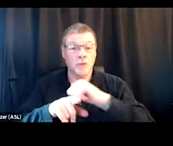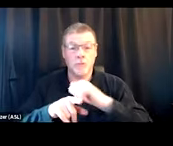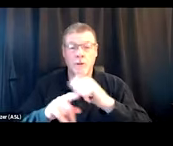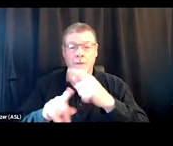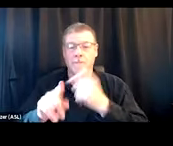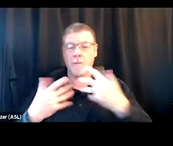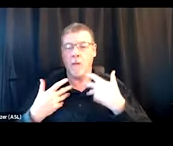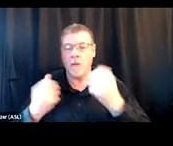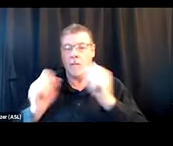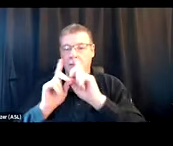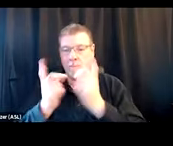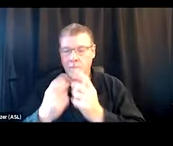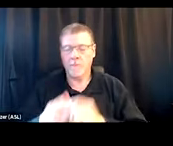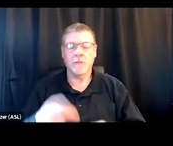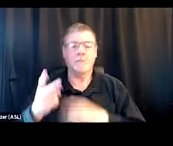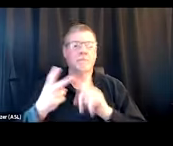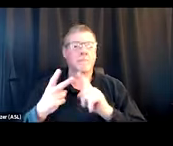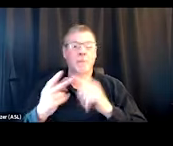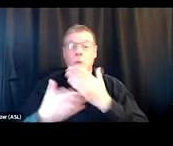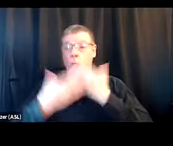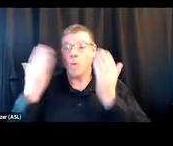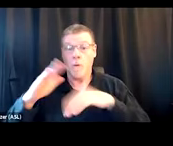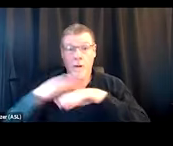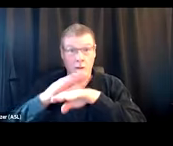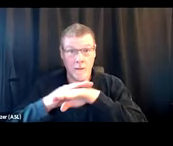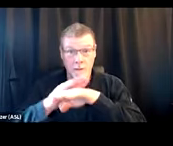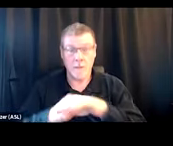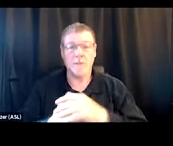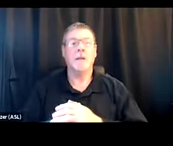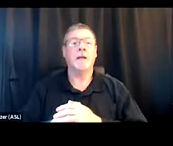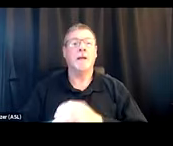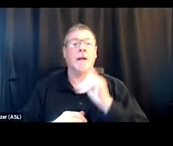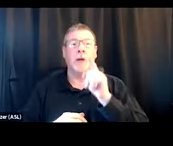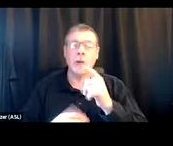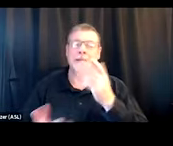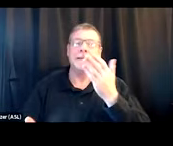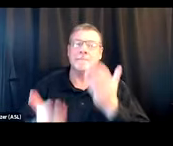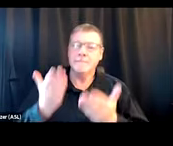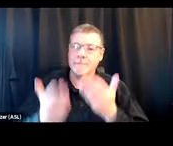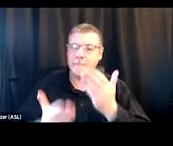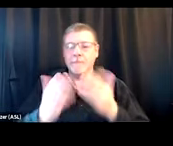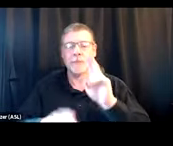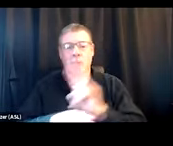or you don't have access, you may be able to use virtual platforms